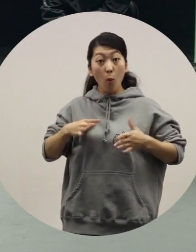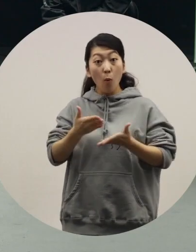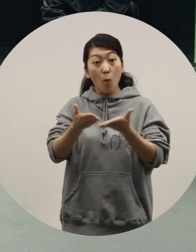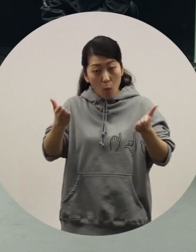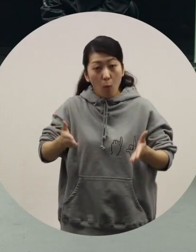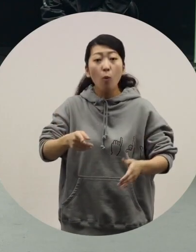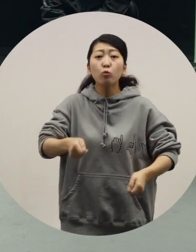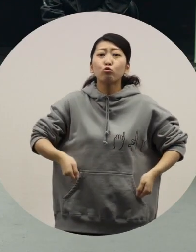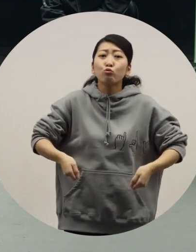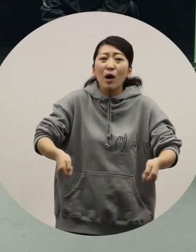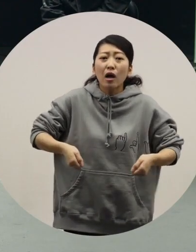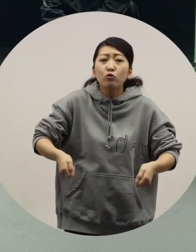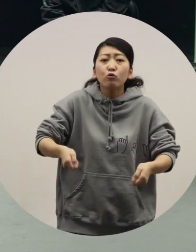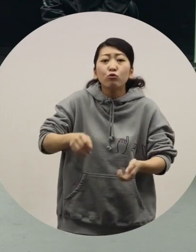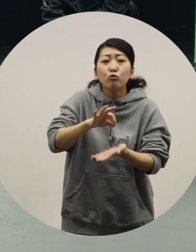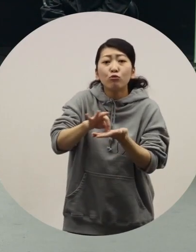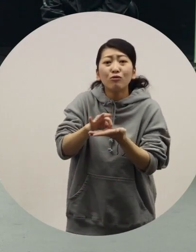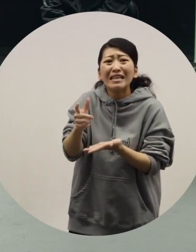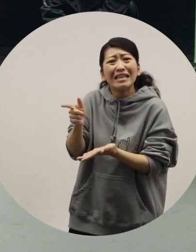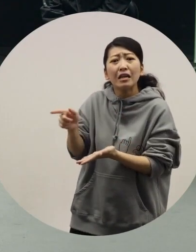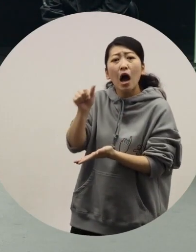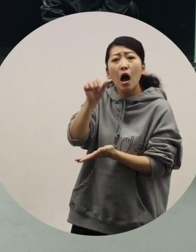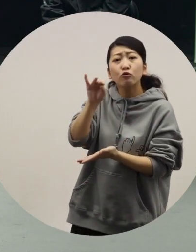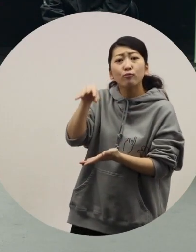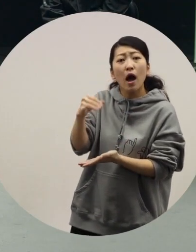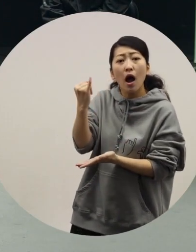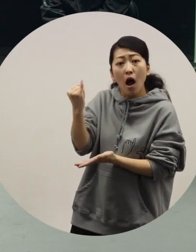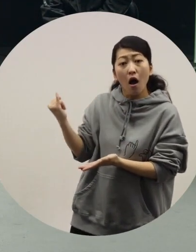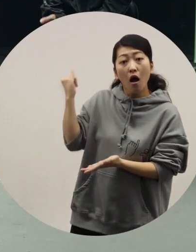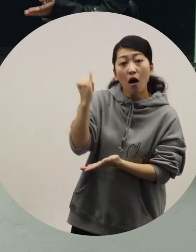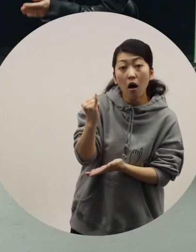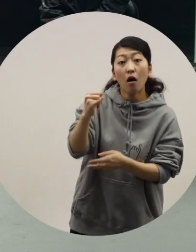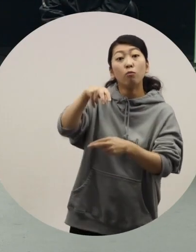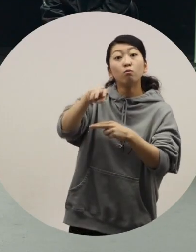Mari, who doesn't usually use a wheelchair